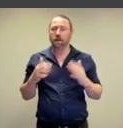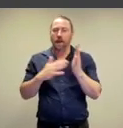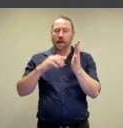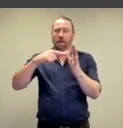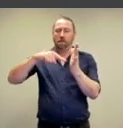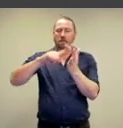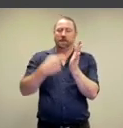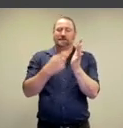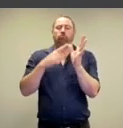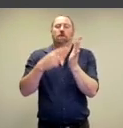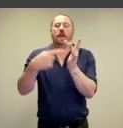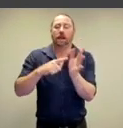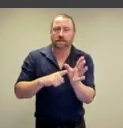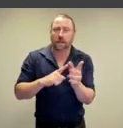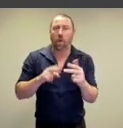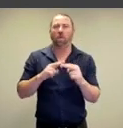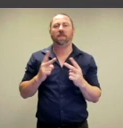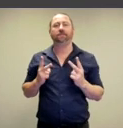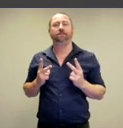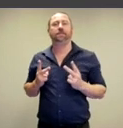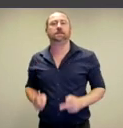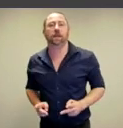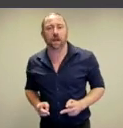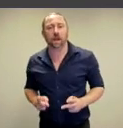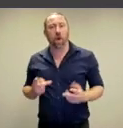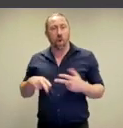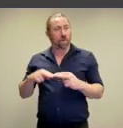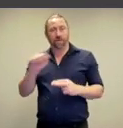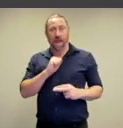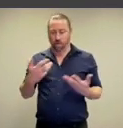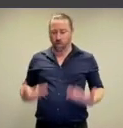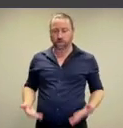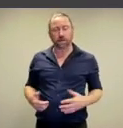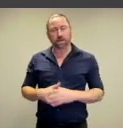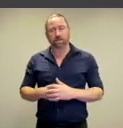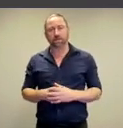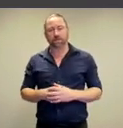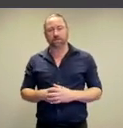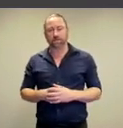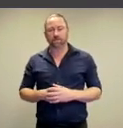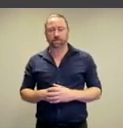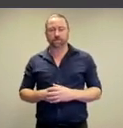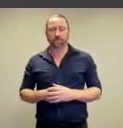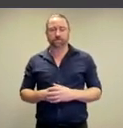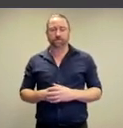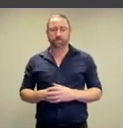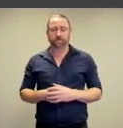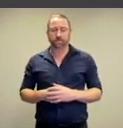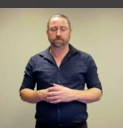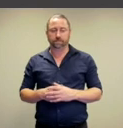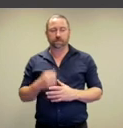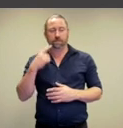think about the kind of materiality